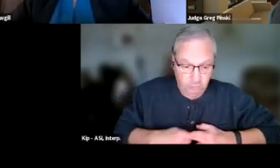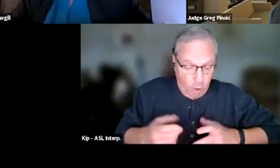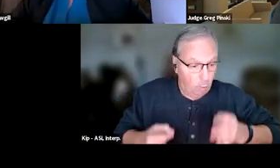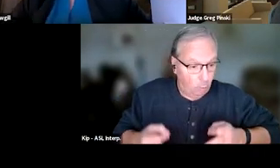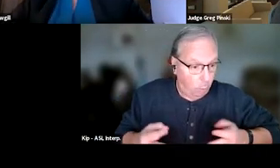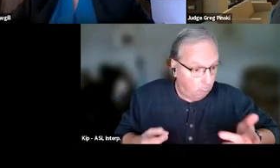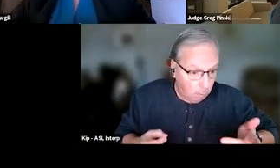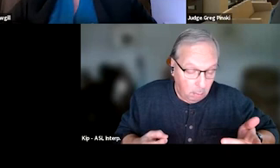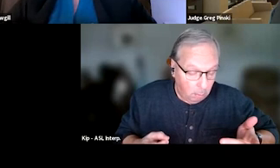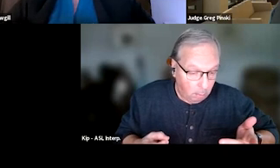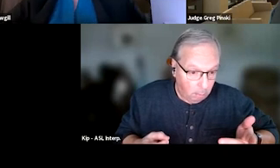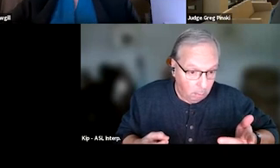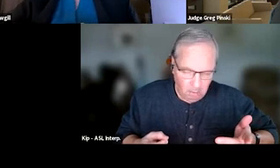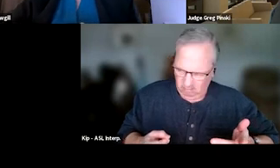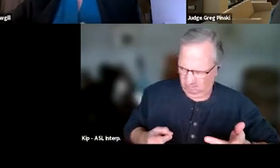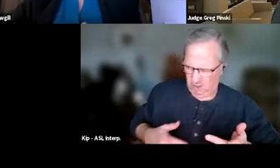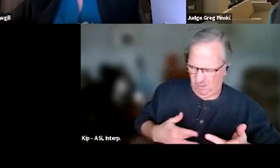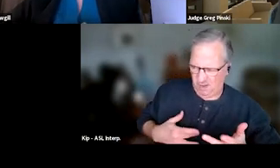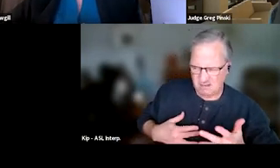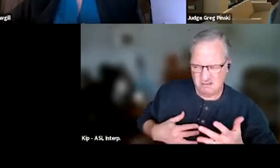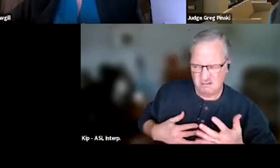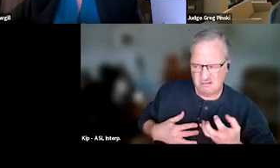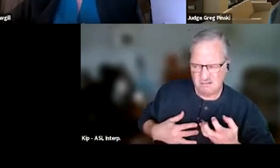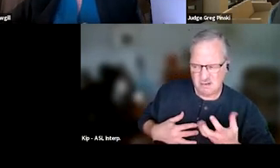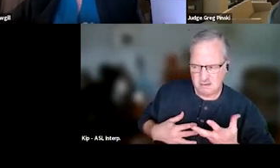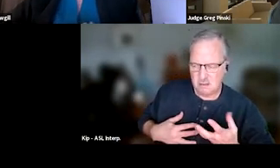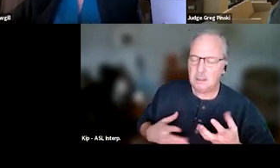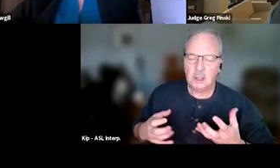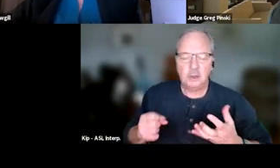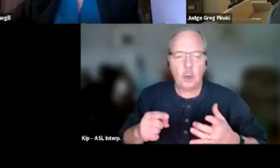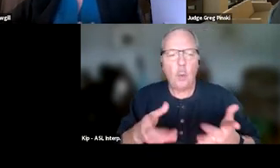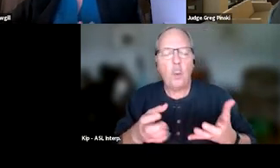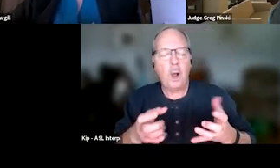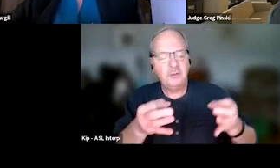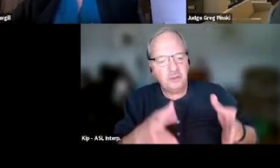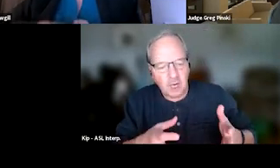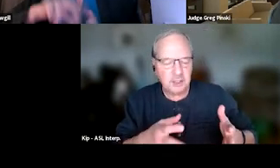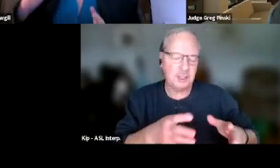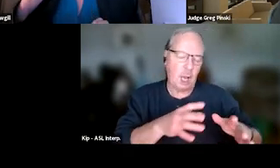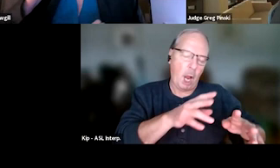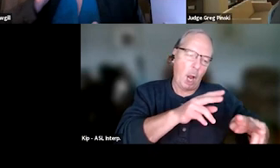There will probably be some contempt in there, right? So we don't want judges, probation, lawyers determining treatment.